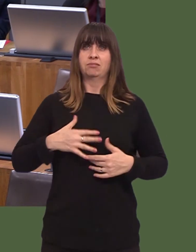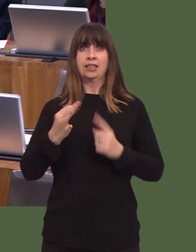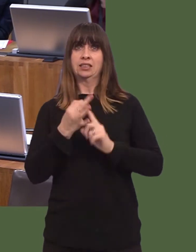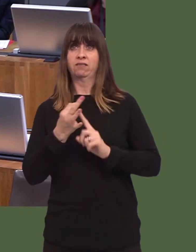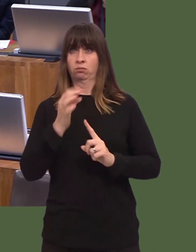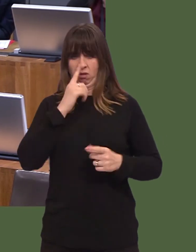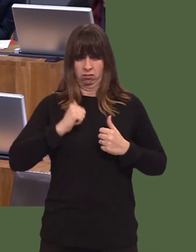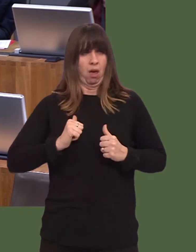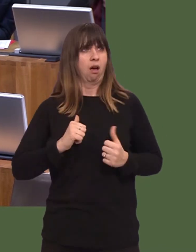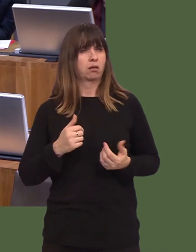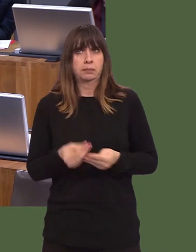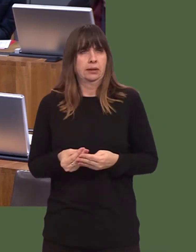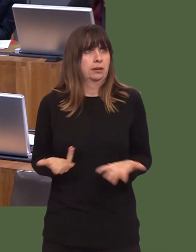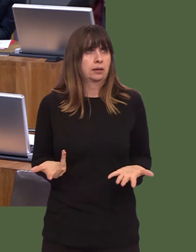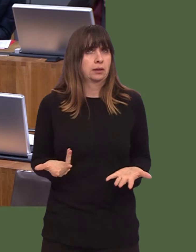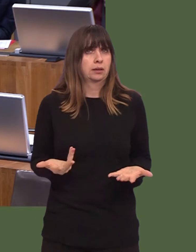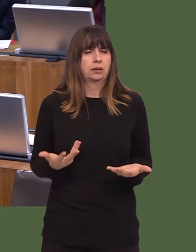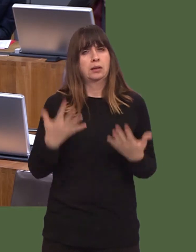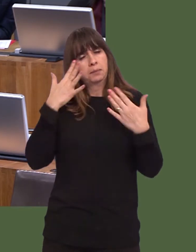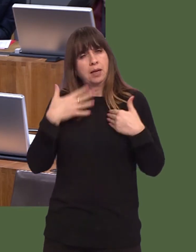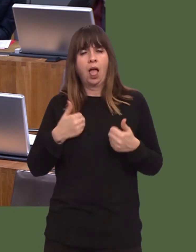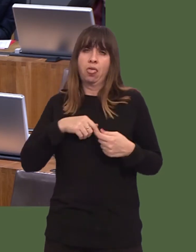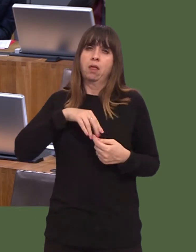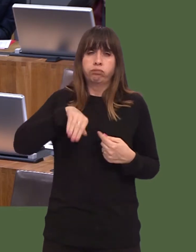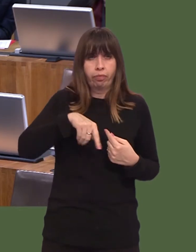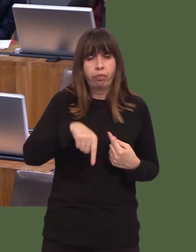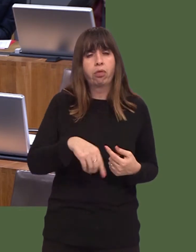difficult to access help for mental health problems or for addiction problems.